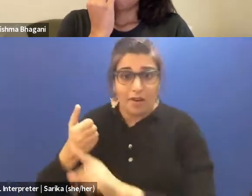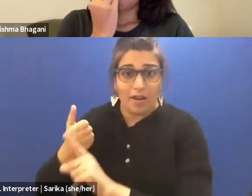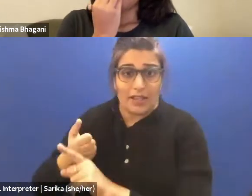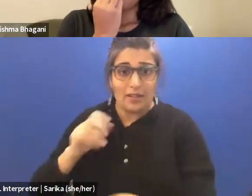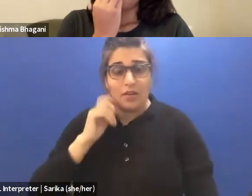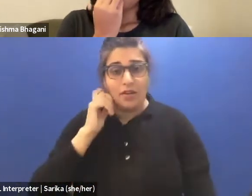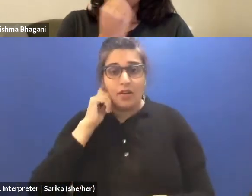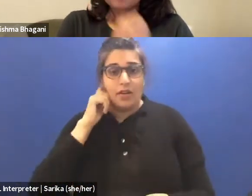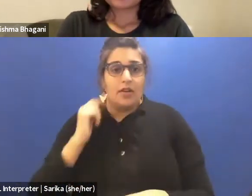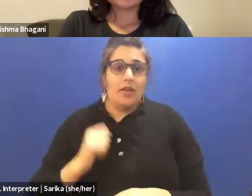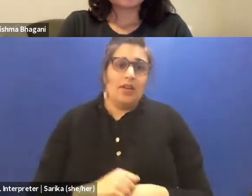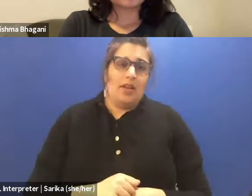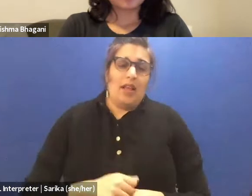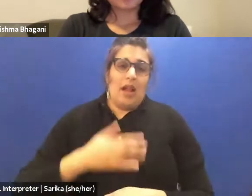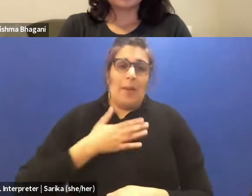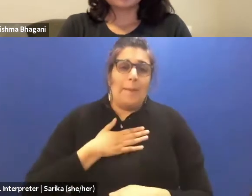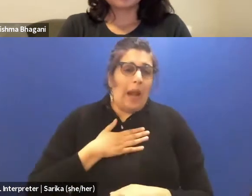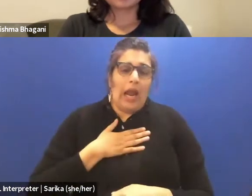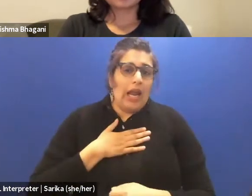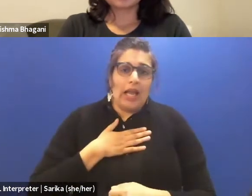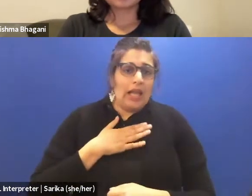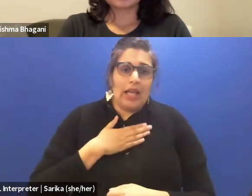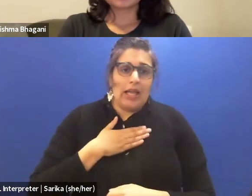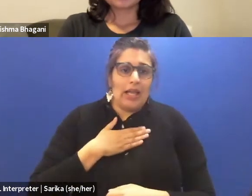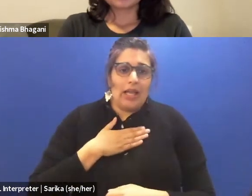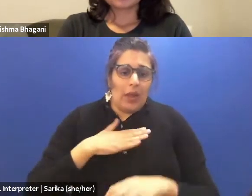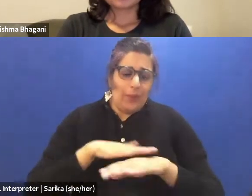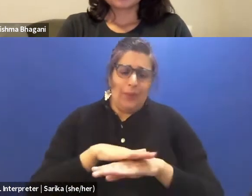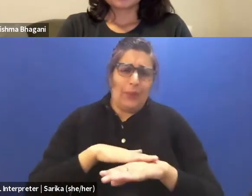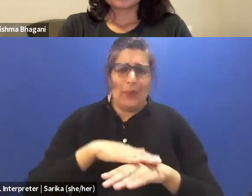My very, very uninformed opinion here is that